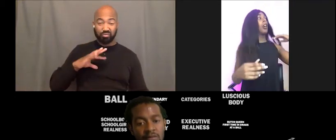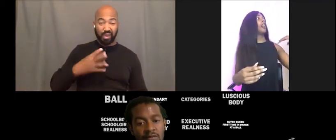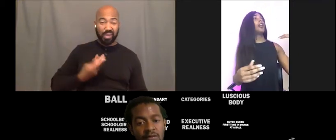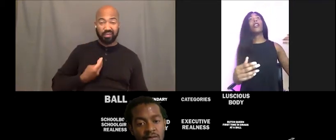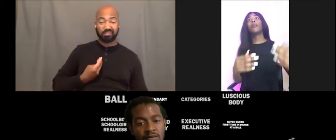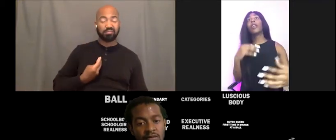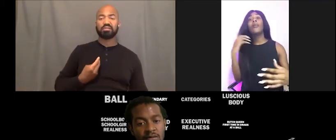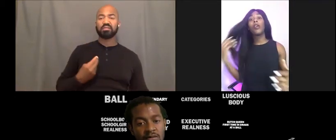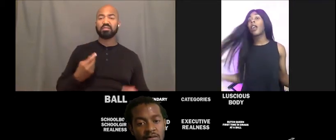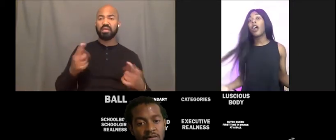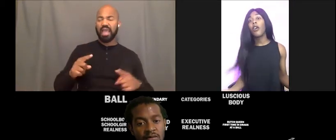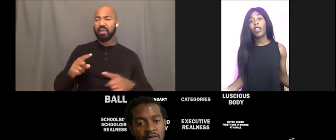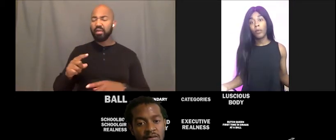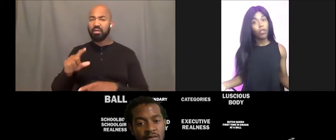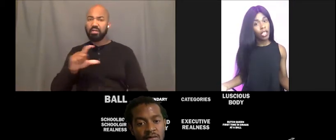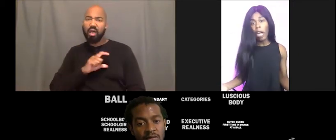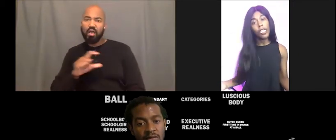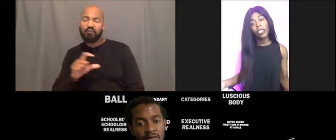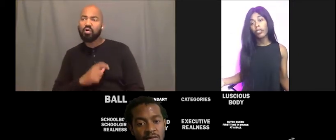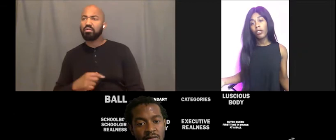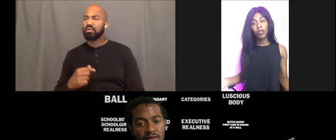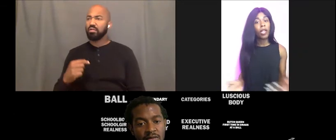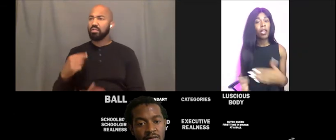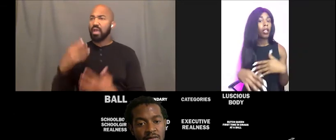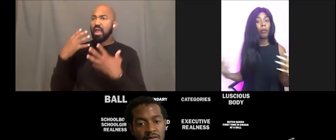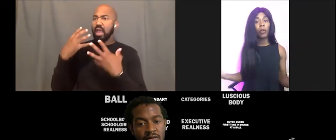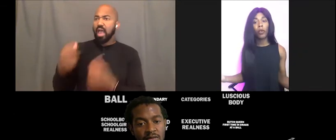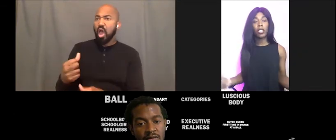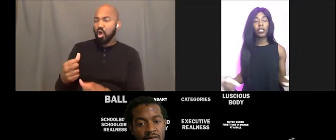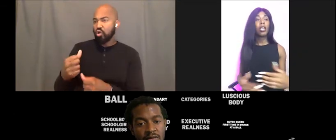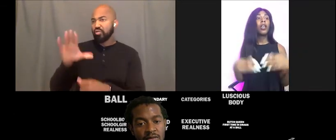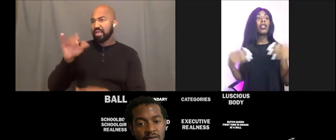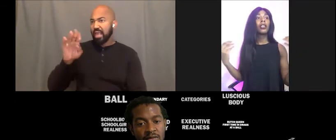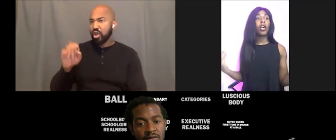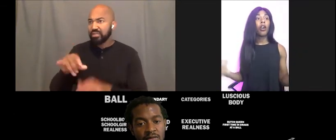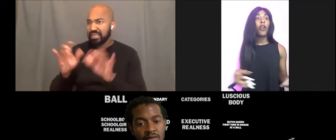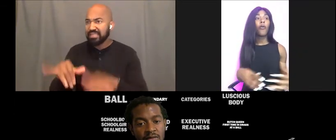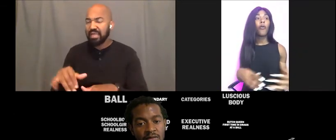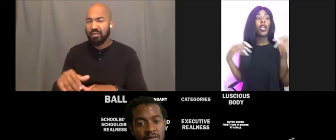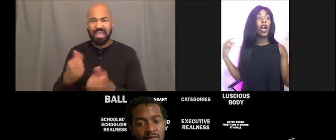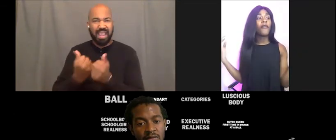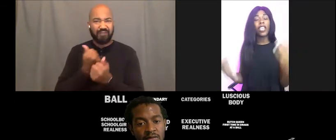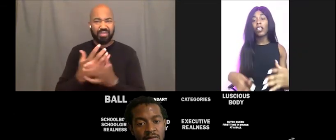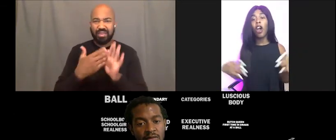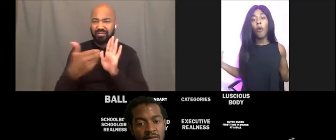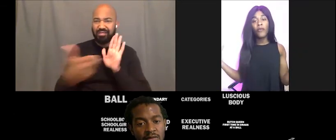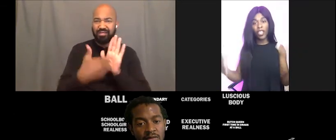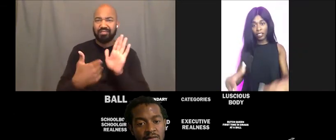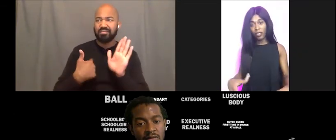Um, people in our own community are still Trans around race. So if we are, that's all we fester in